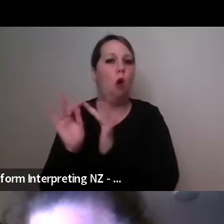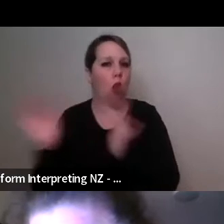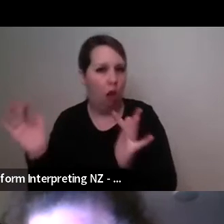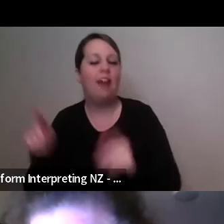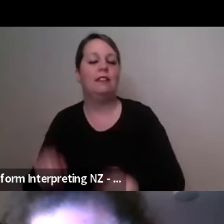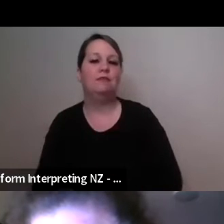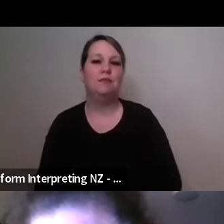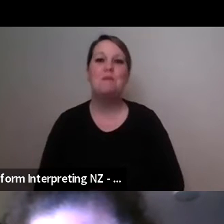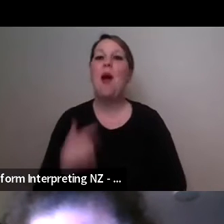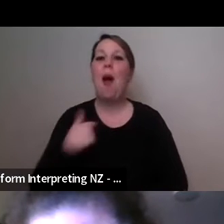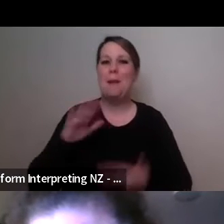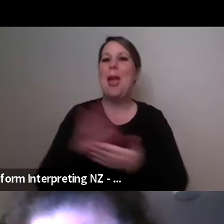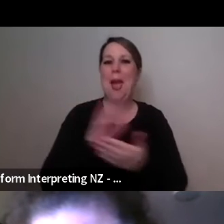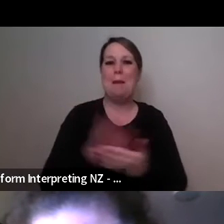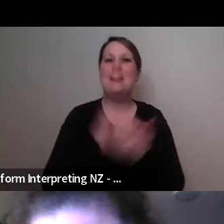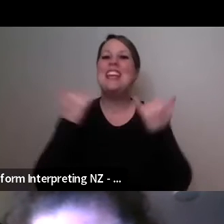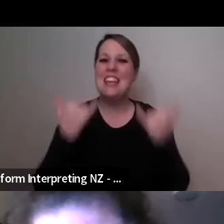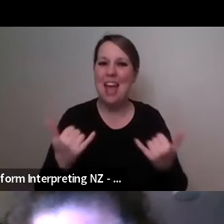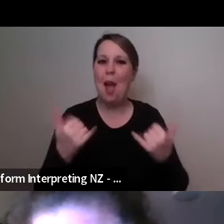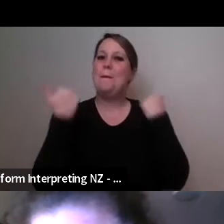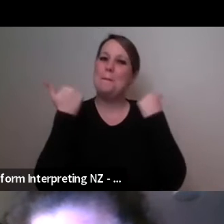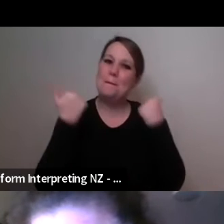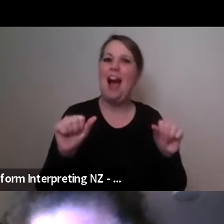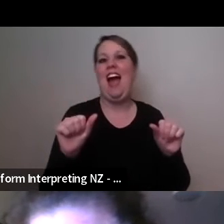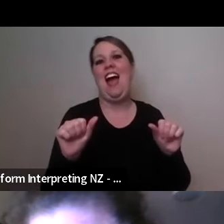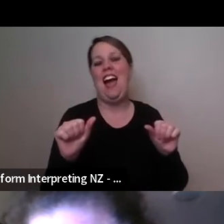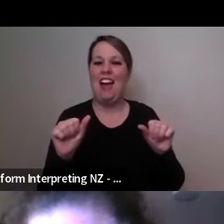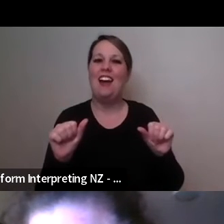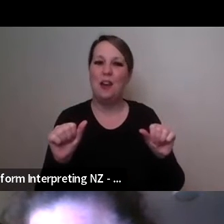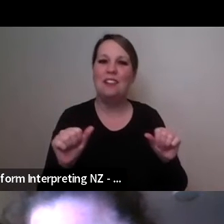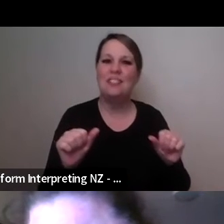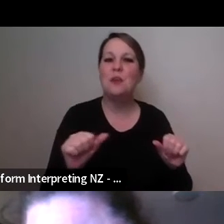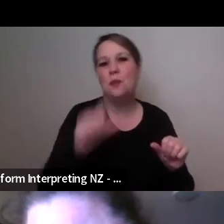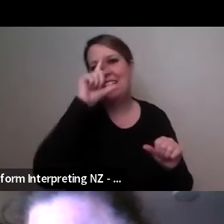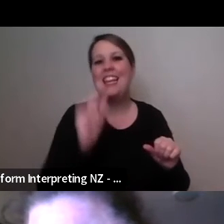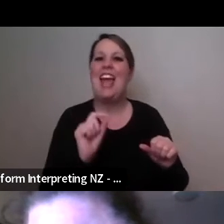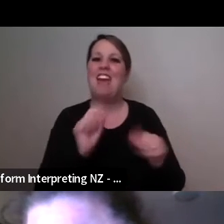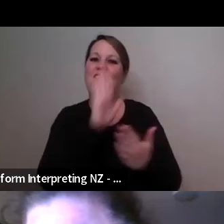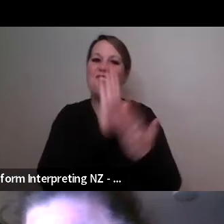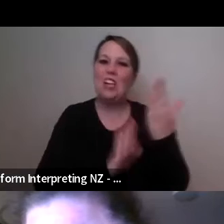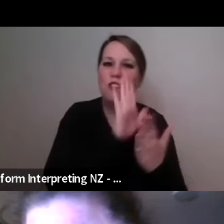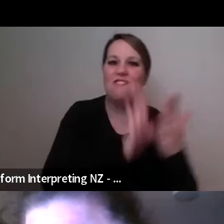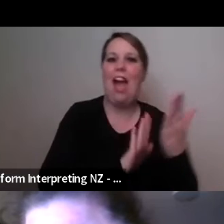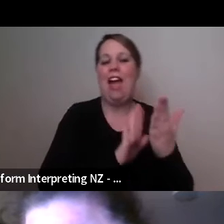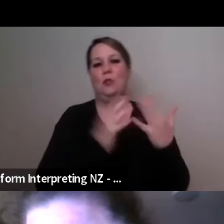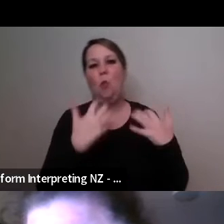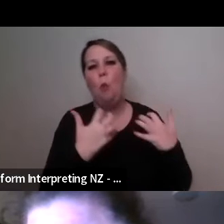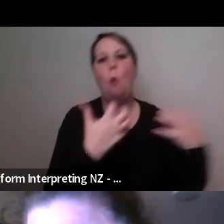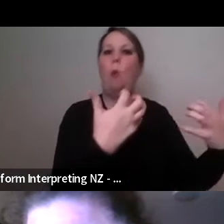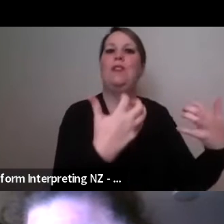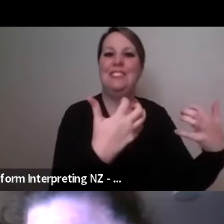it's back to being in person and um and I've been able to develop projects and I